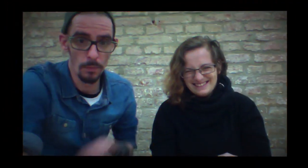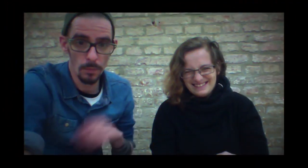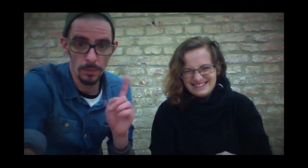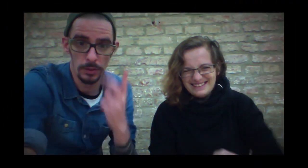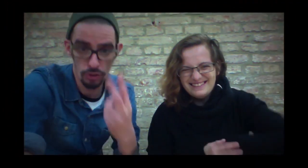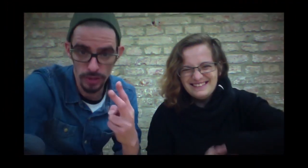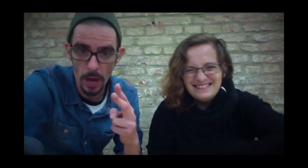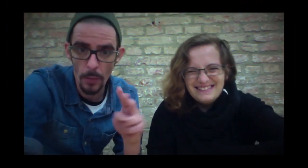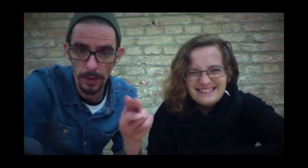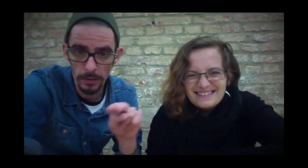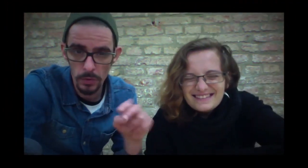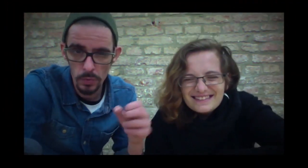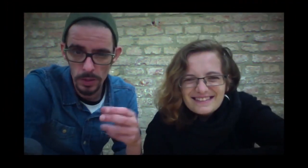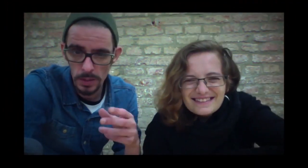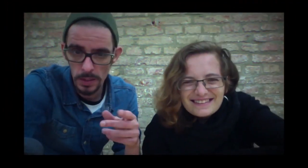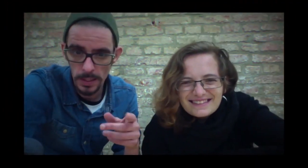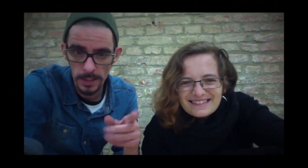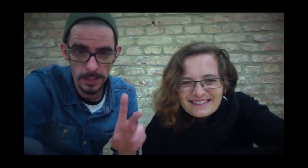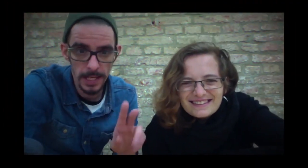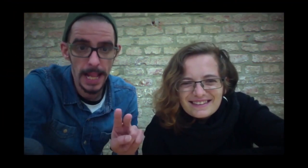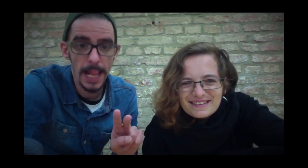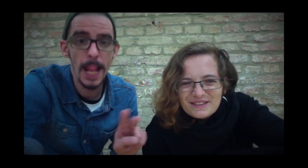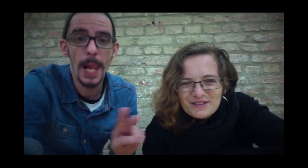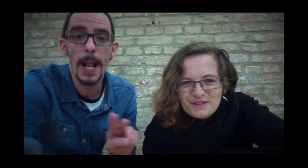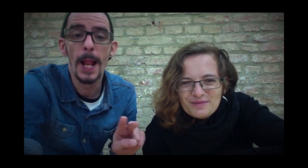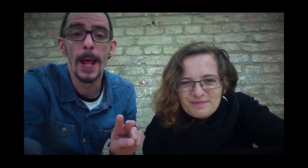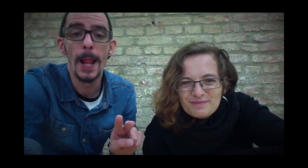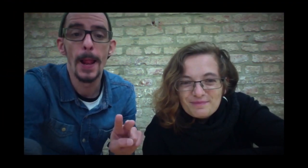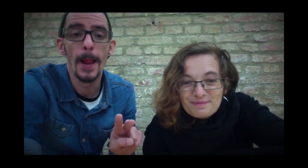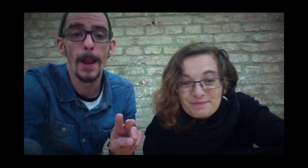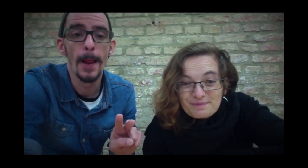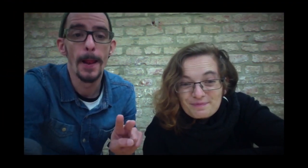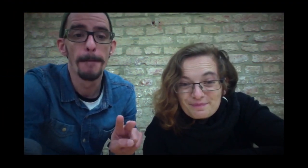I've to check the subtitle again so I can read it more closely.